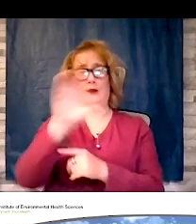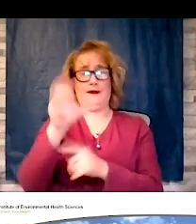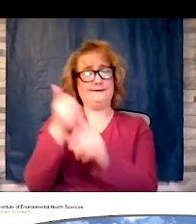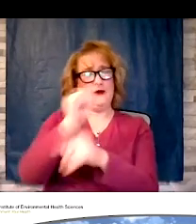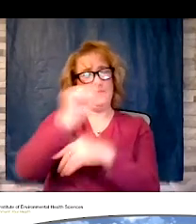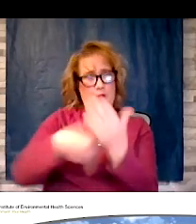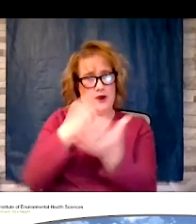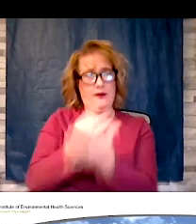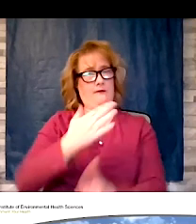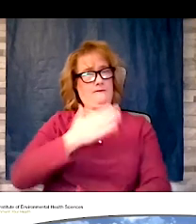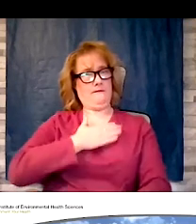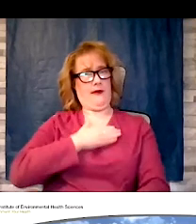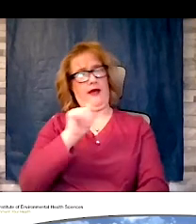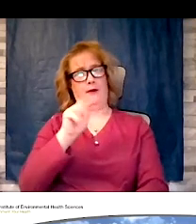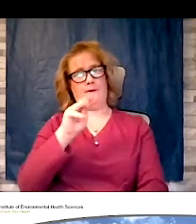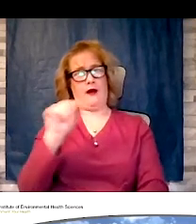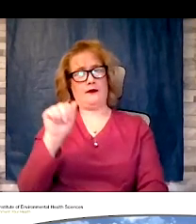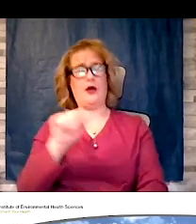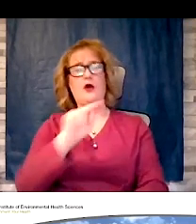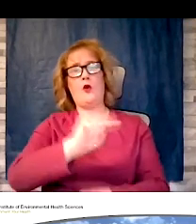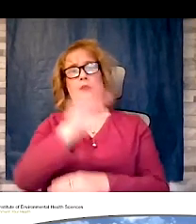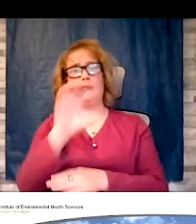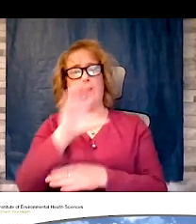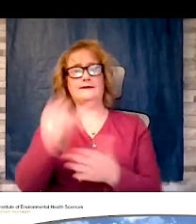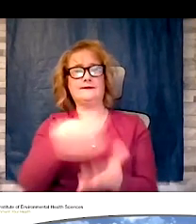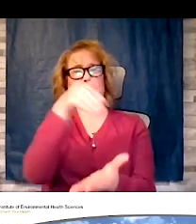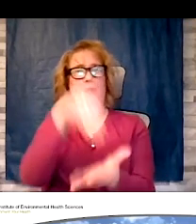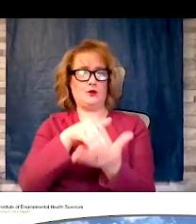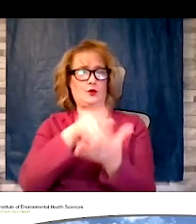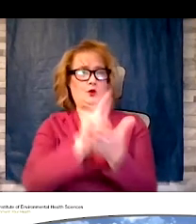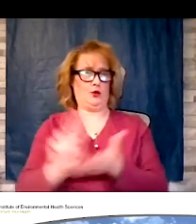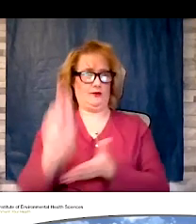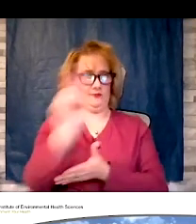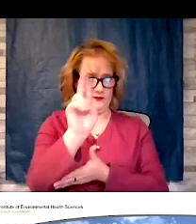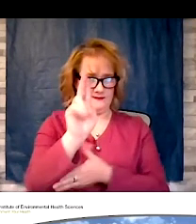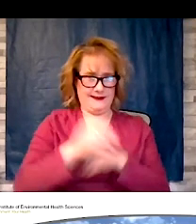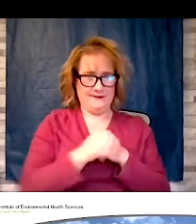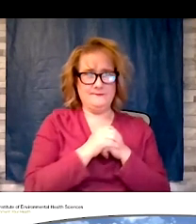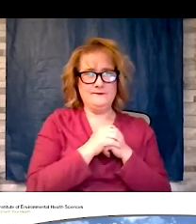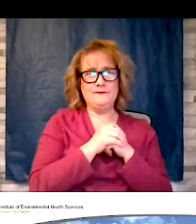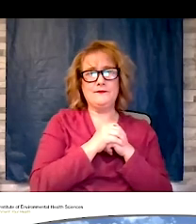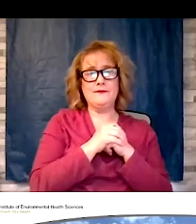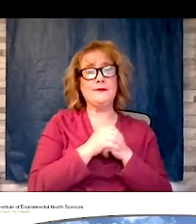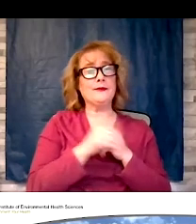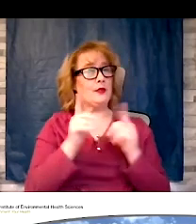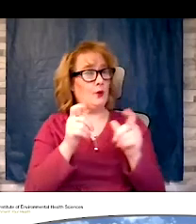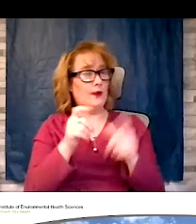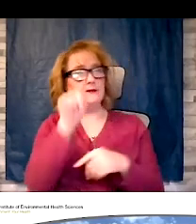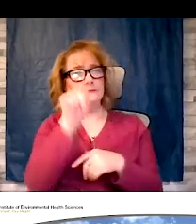Carolina central University. Quickly a few webinar reminders.